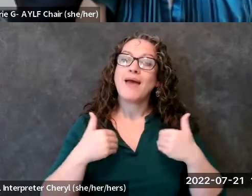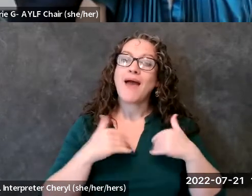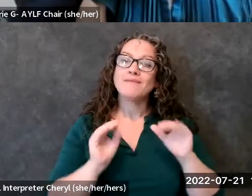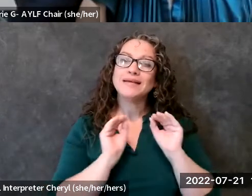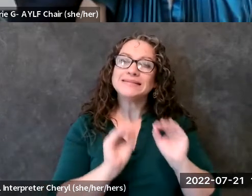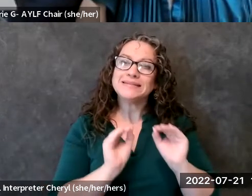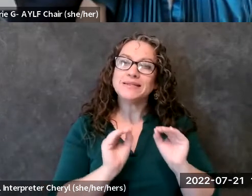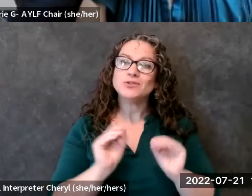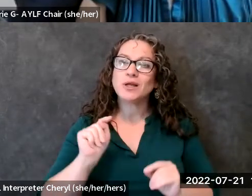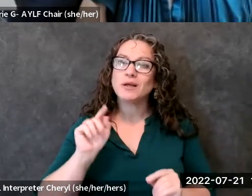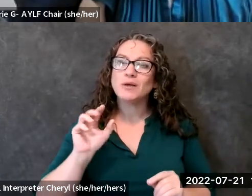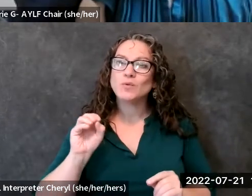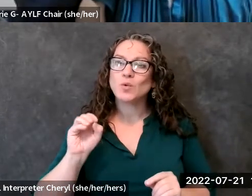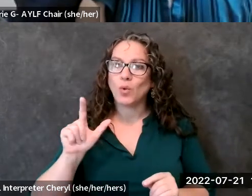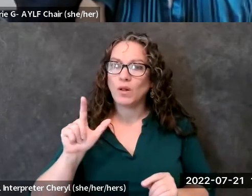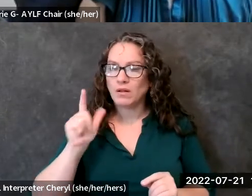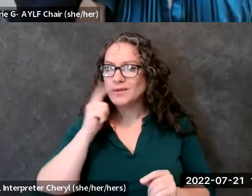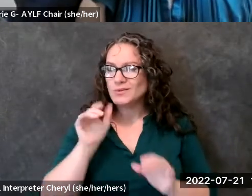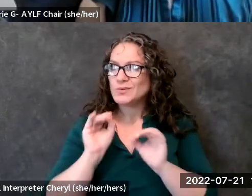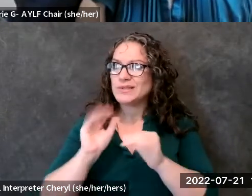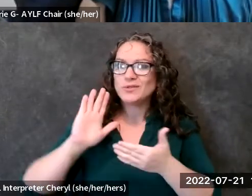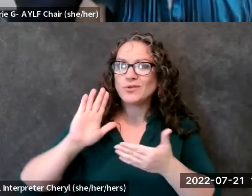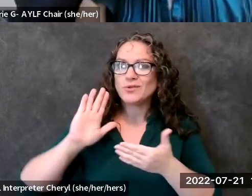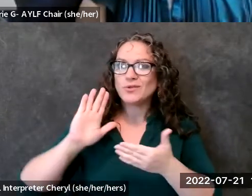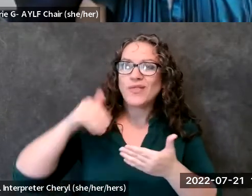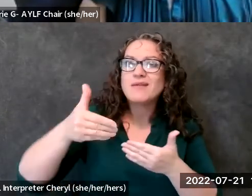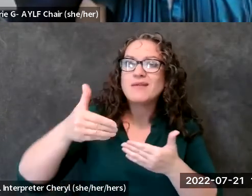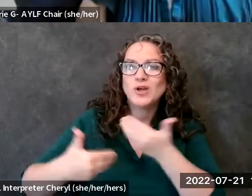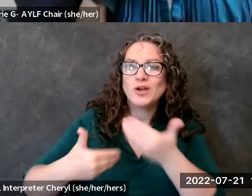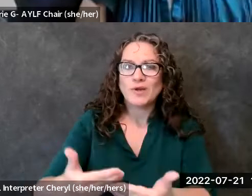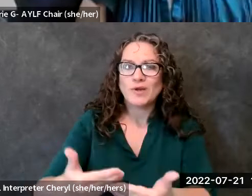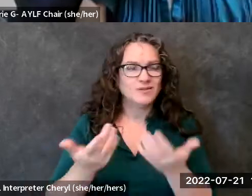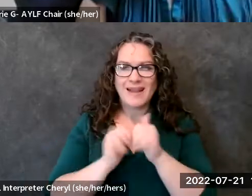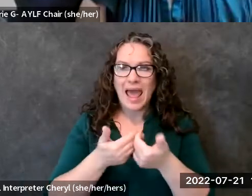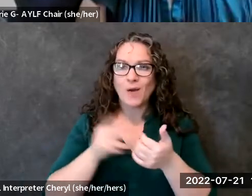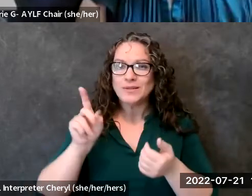teach the next generation about the importance of the disability rights movement and so